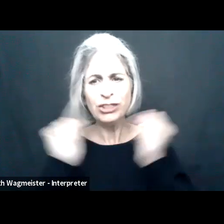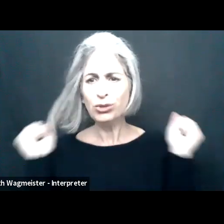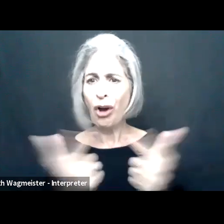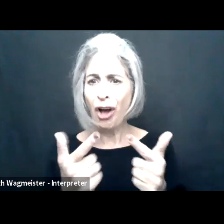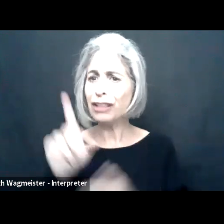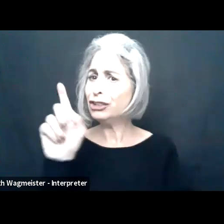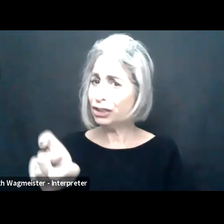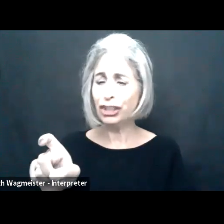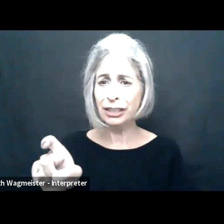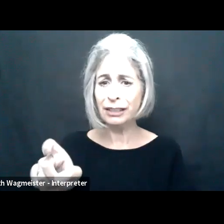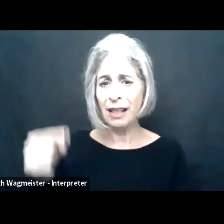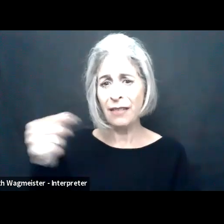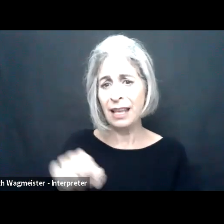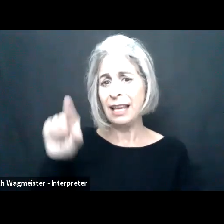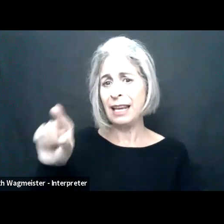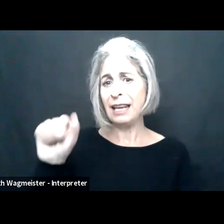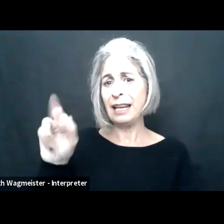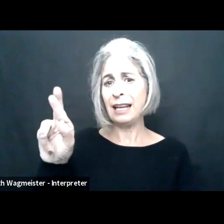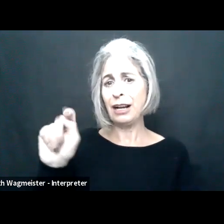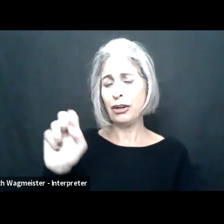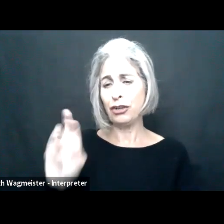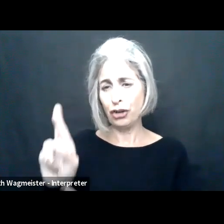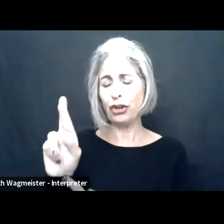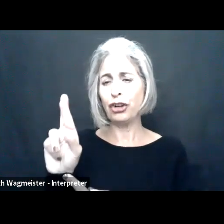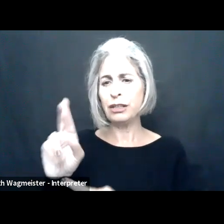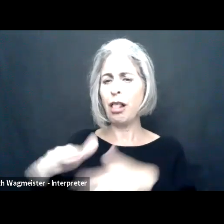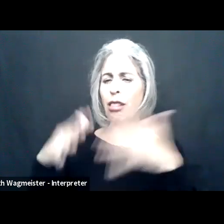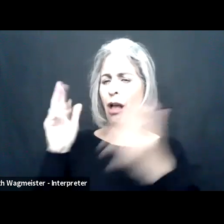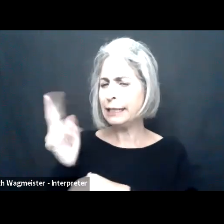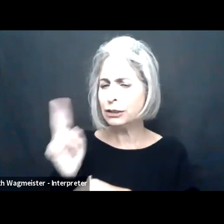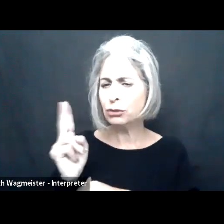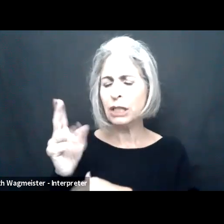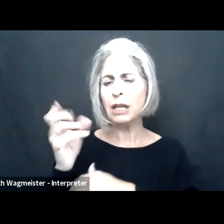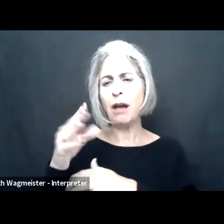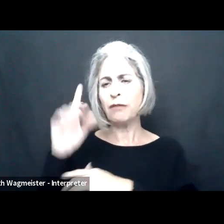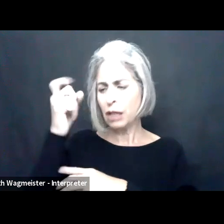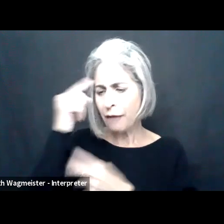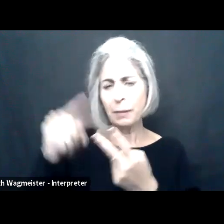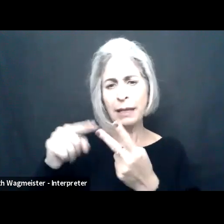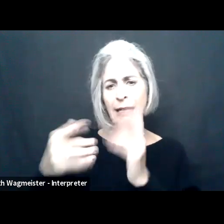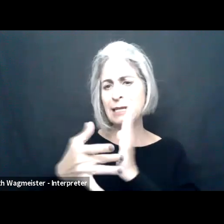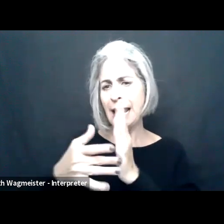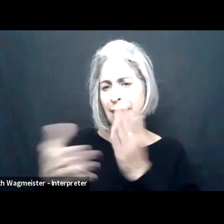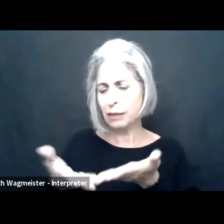opportunity, which should matter for all of us too. Gartner as a research and advisory firm we have a long history of advising